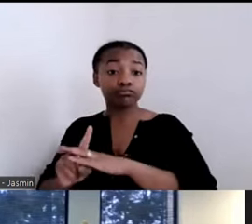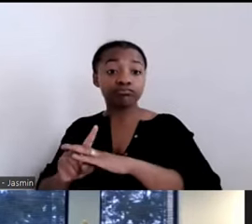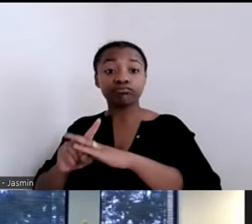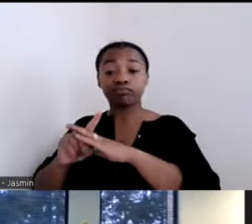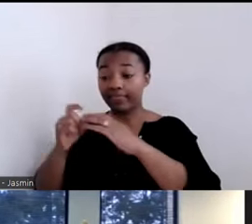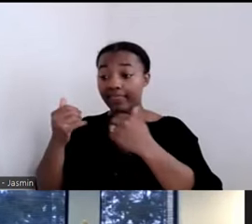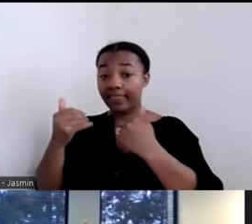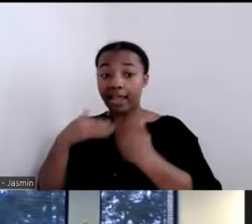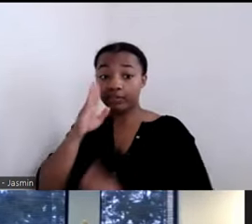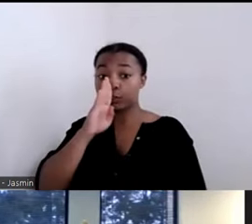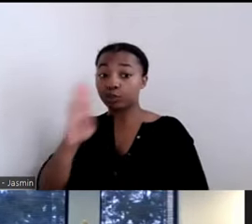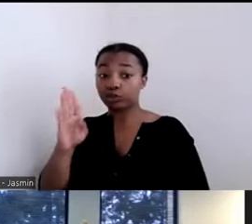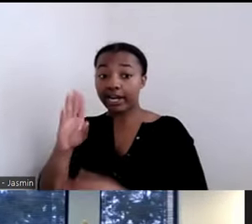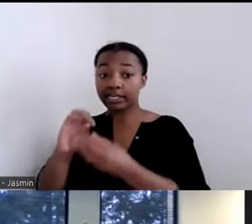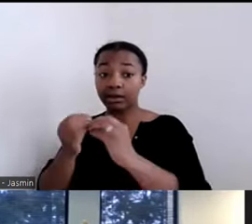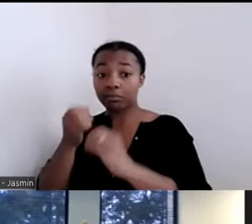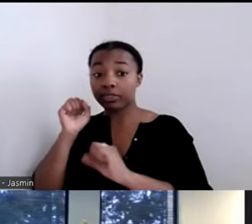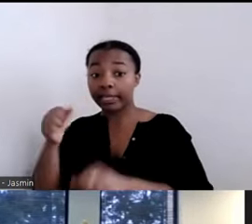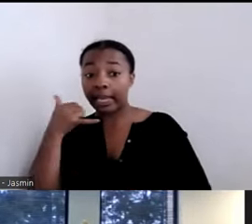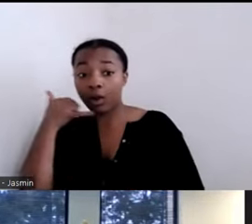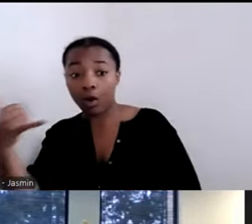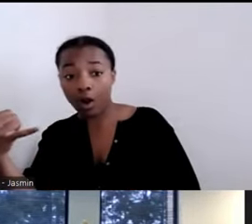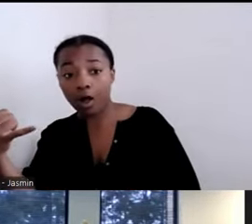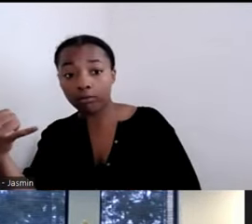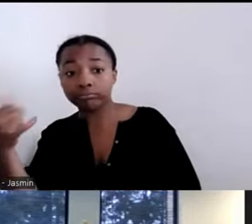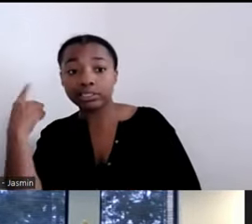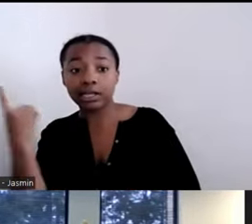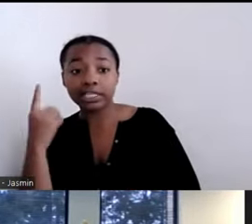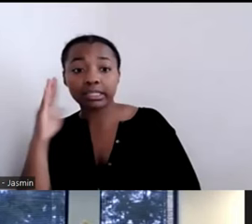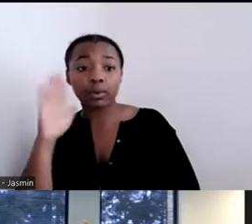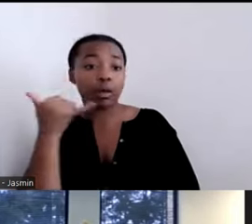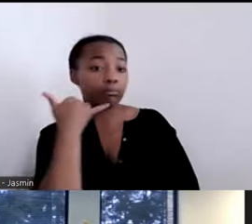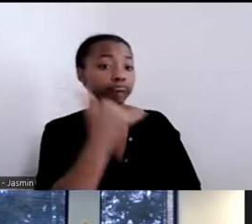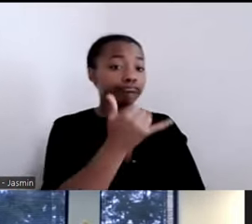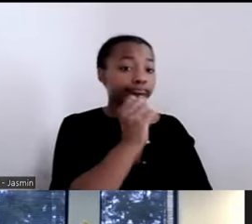landlord incentive program. We do have a whole team, and I want to say a whole